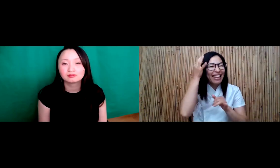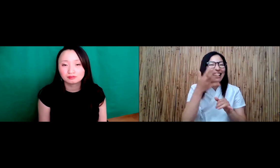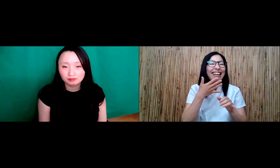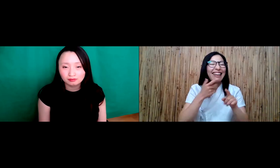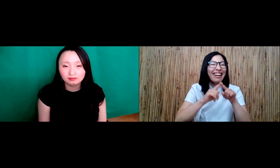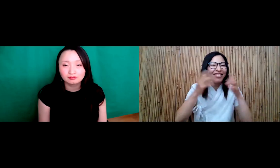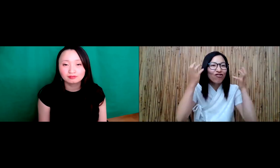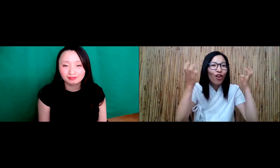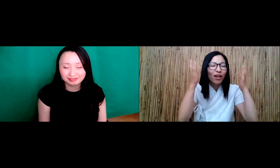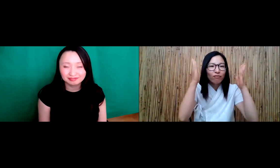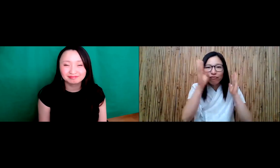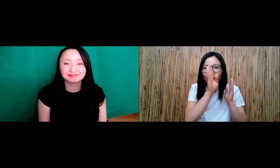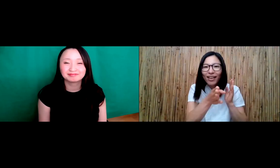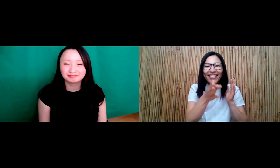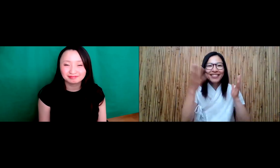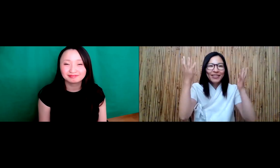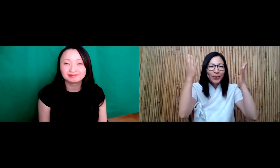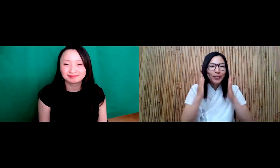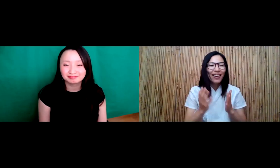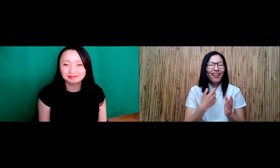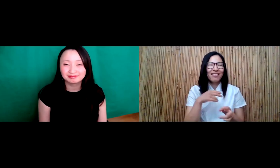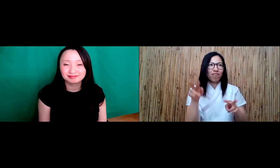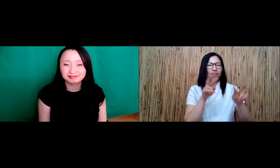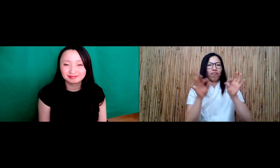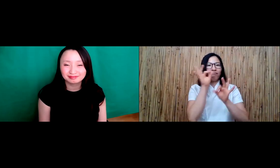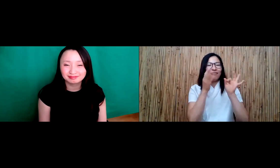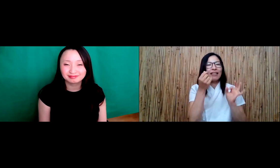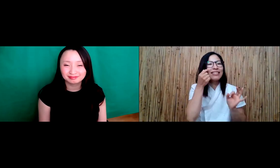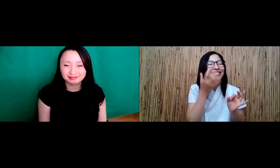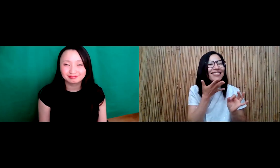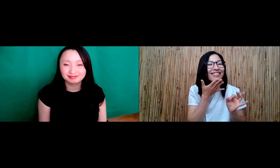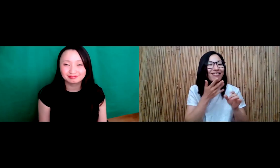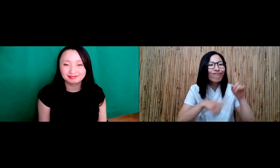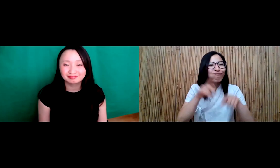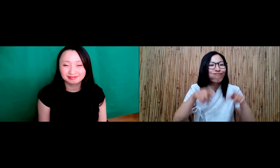understood to be around everyone but here you know it's completely different and everyone